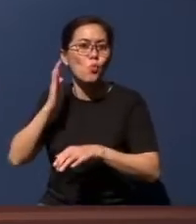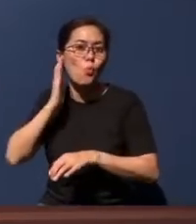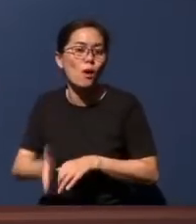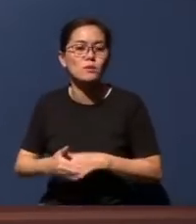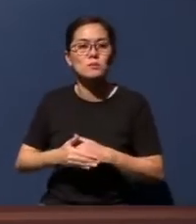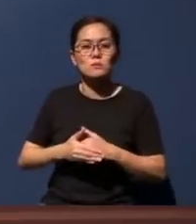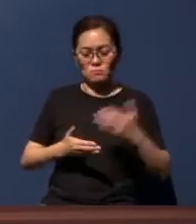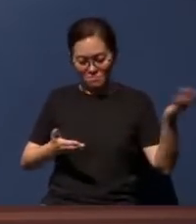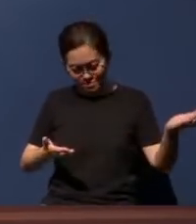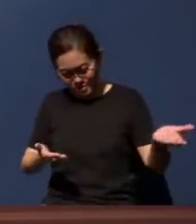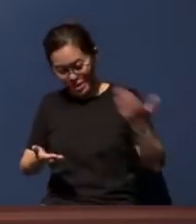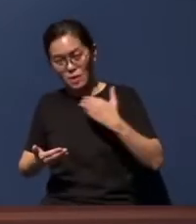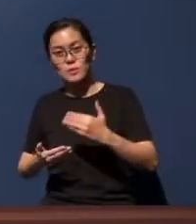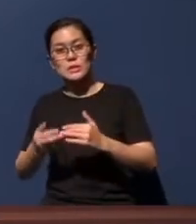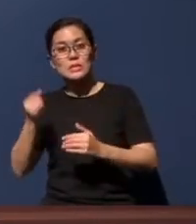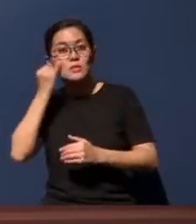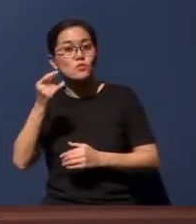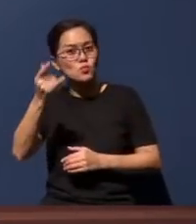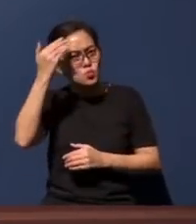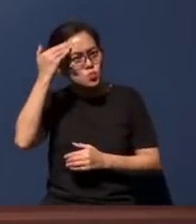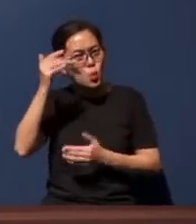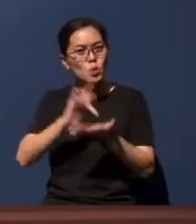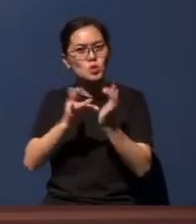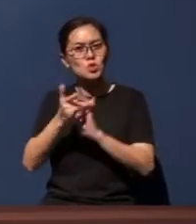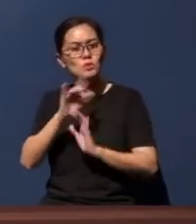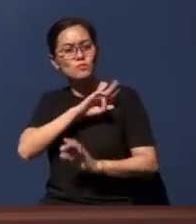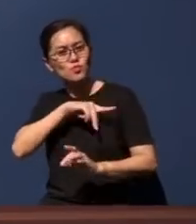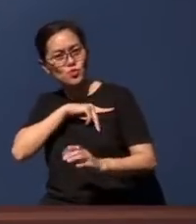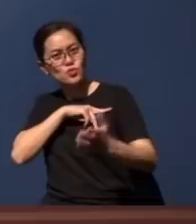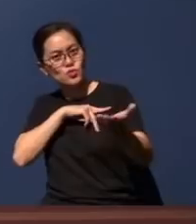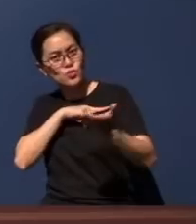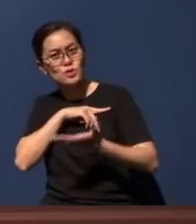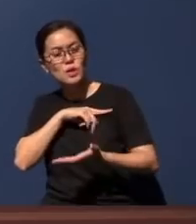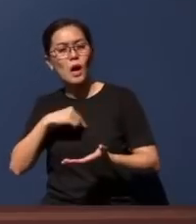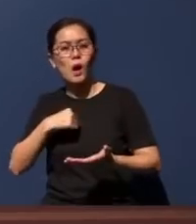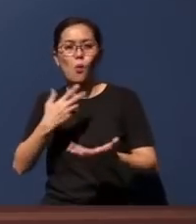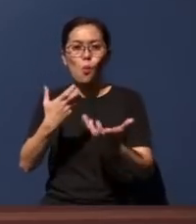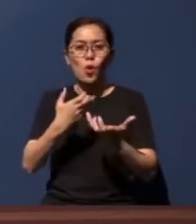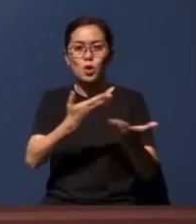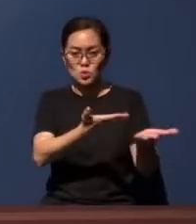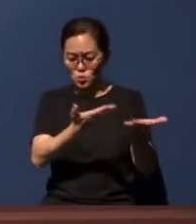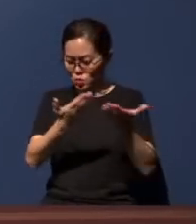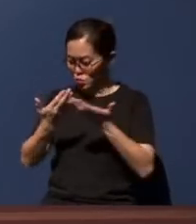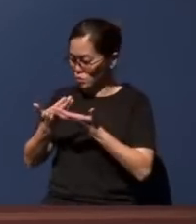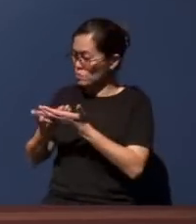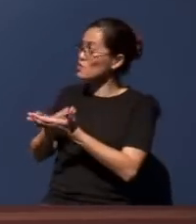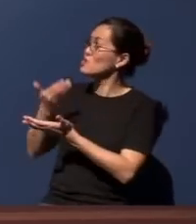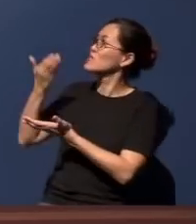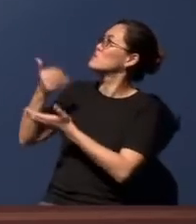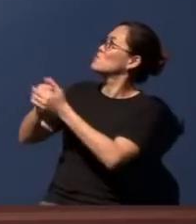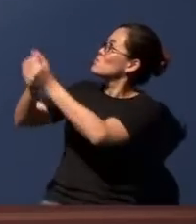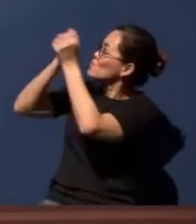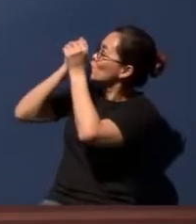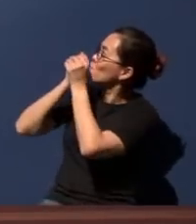Lord Jesus personally, I want you to really come before Him with that worship. But perhaps there are